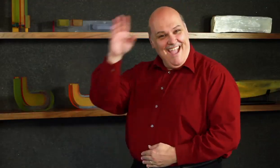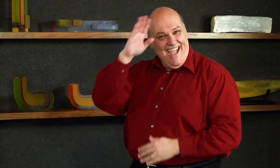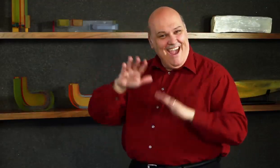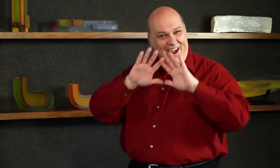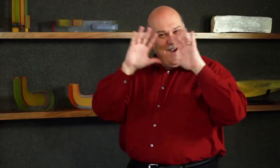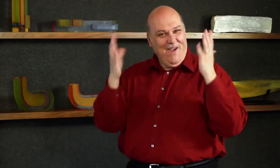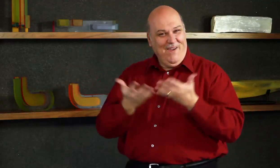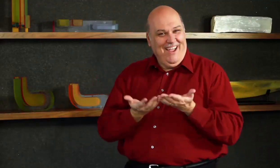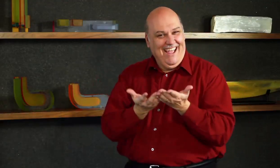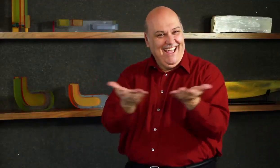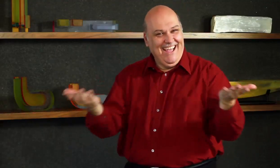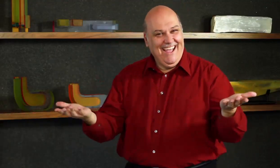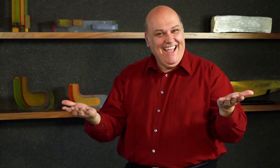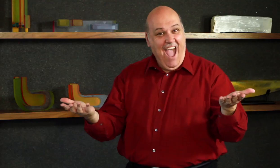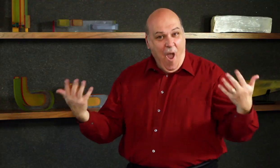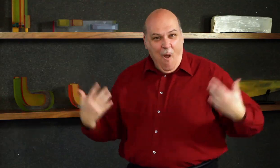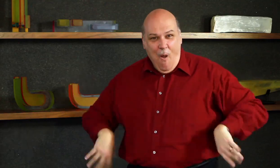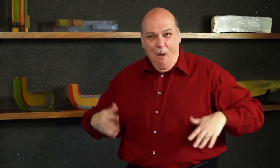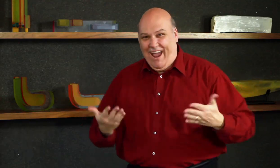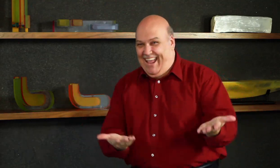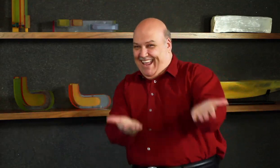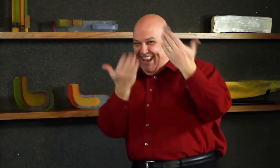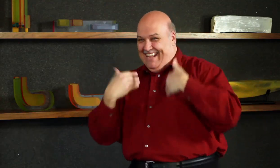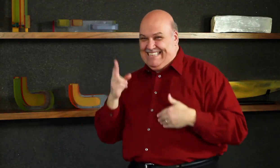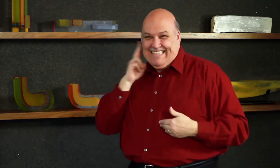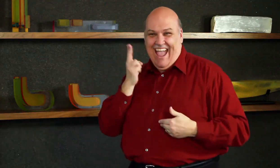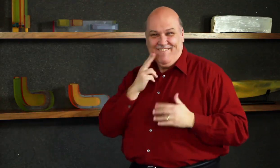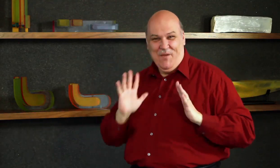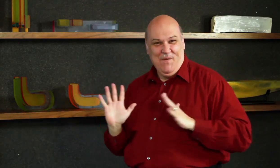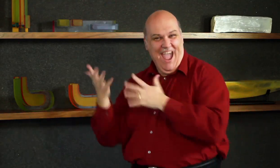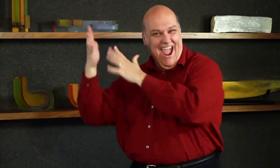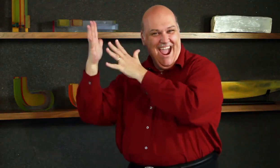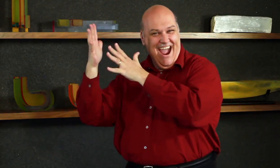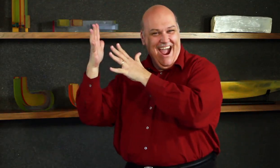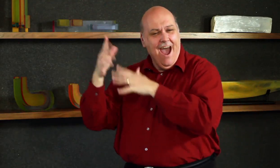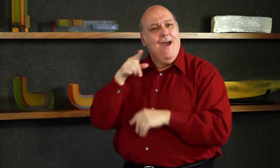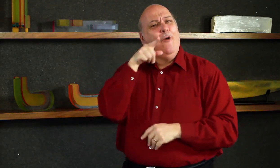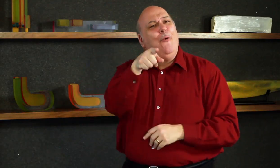Welcome to another show of “DeafWaves”. Wave with